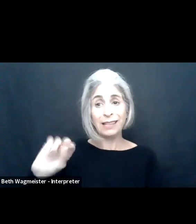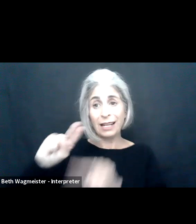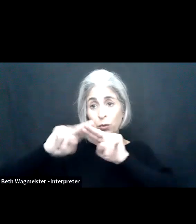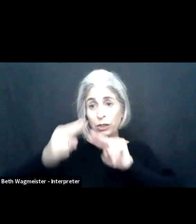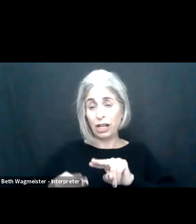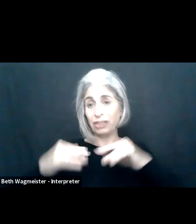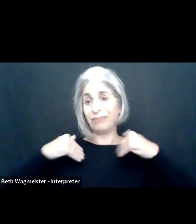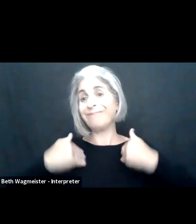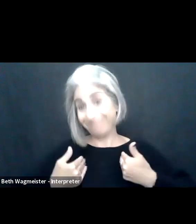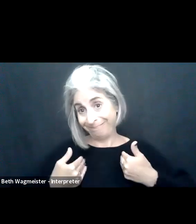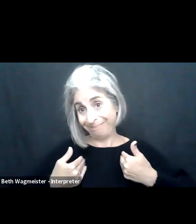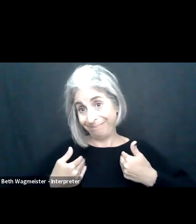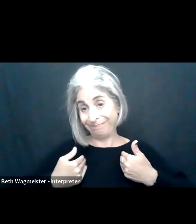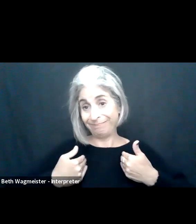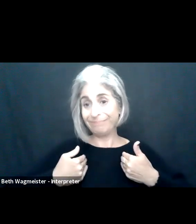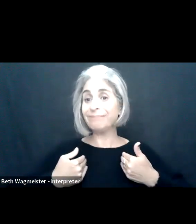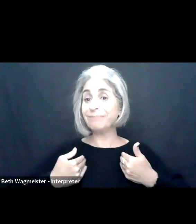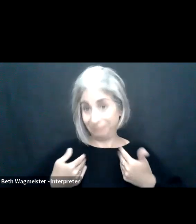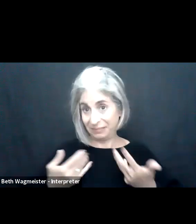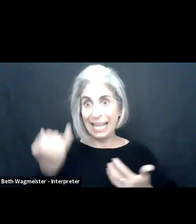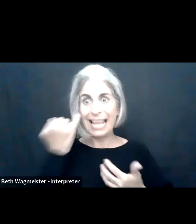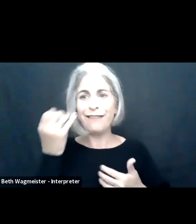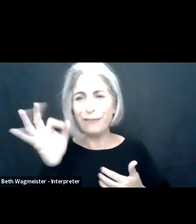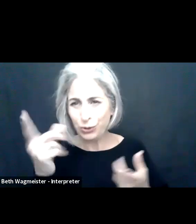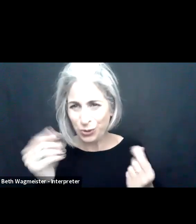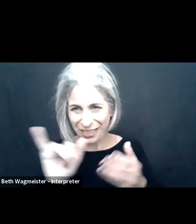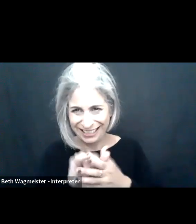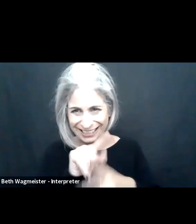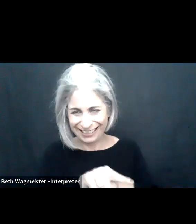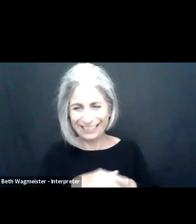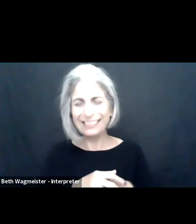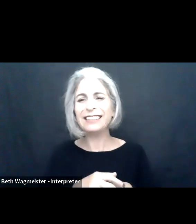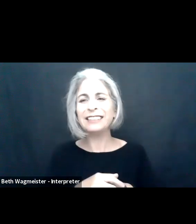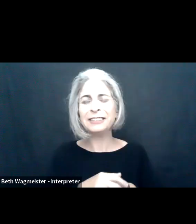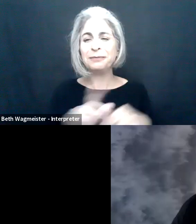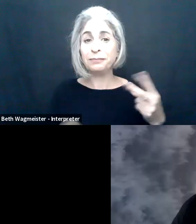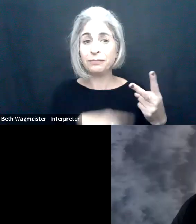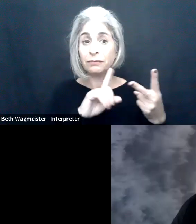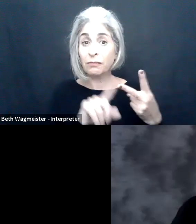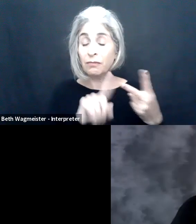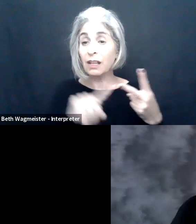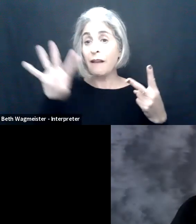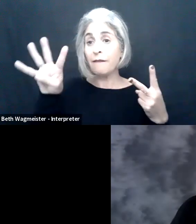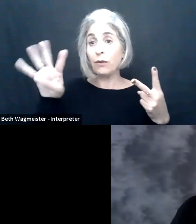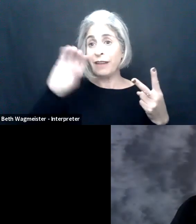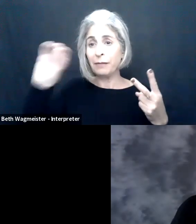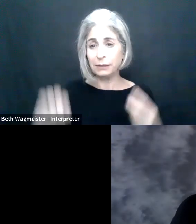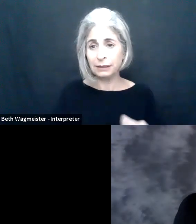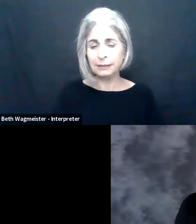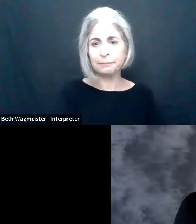over here. 44 percentage reduction in fatigue. If you do those second set of design